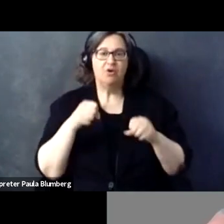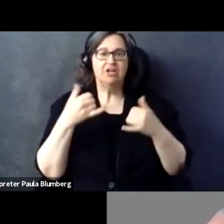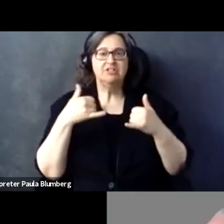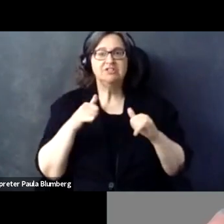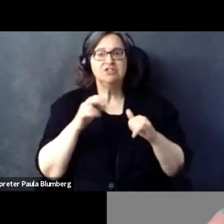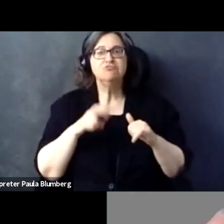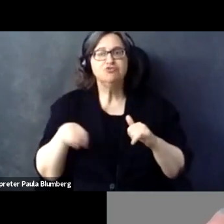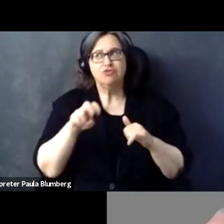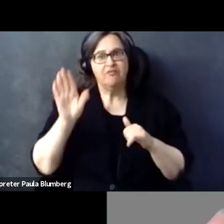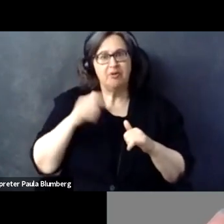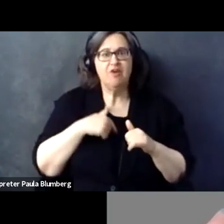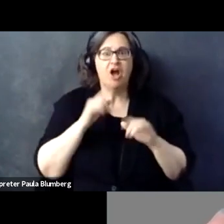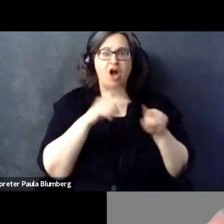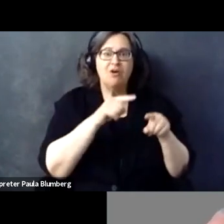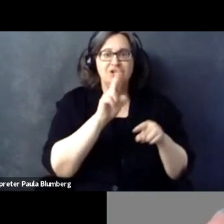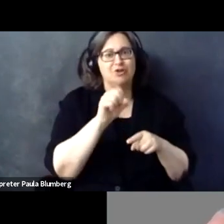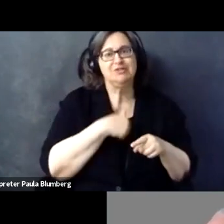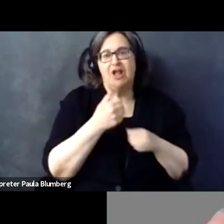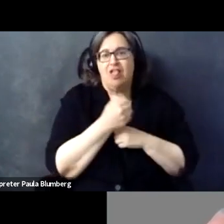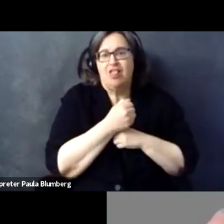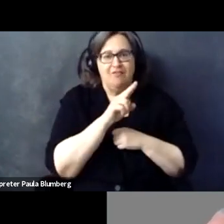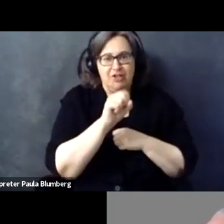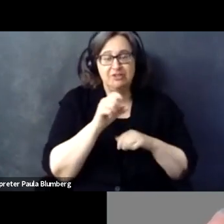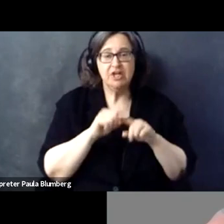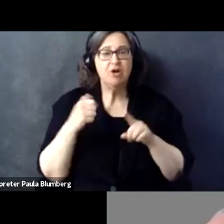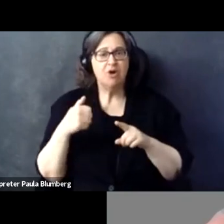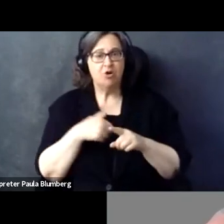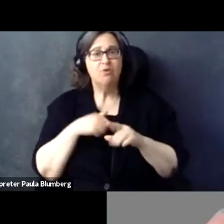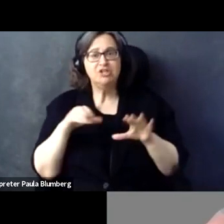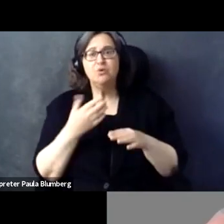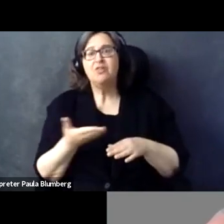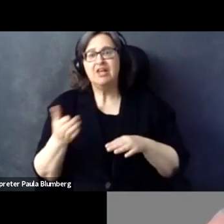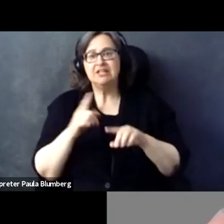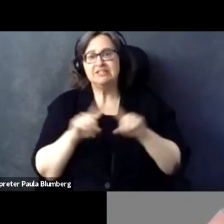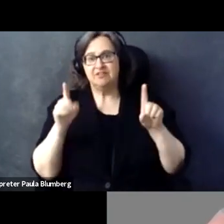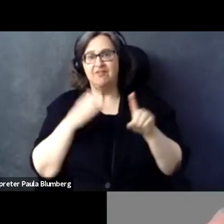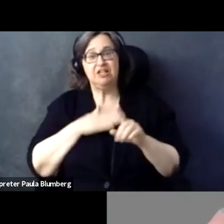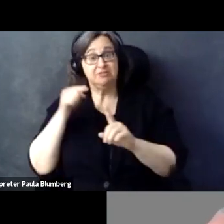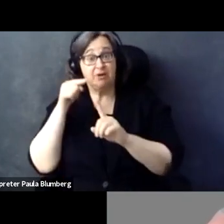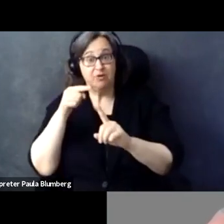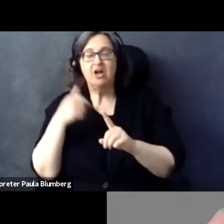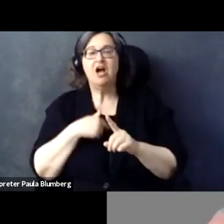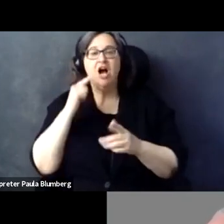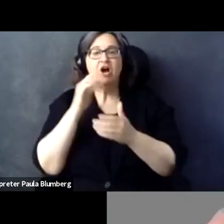not to start a quarrel of who is doing things in the most clever way when we could still travel, I spent a lot of time in the U.S. and I love it. But